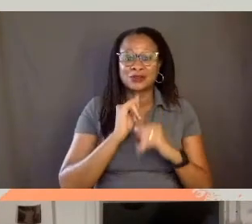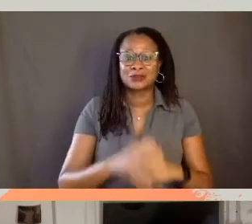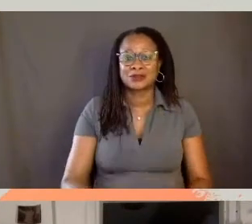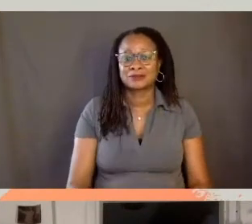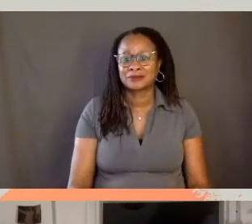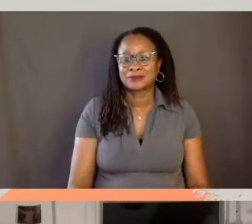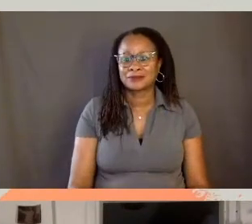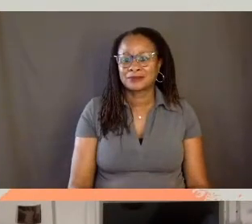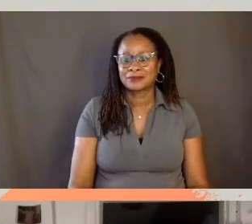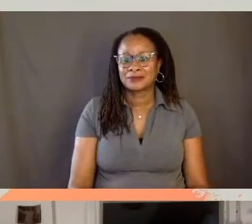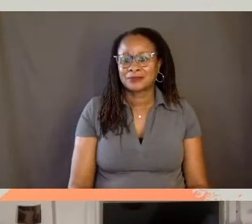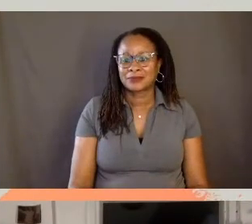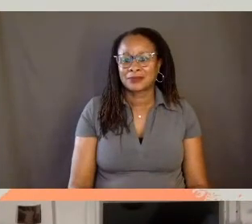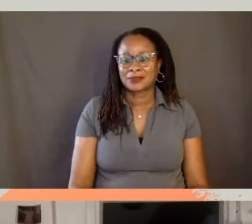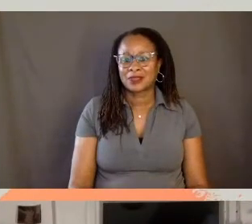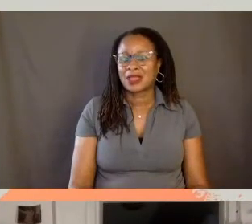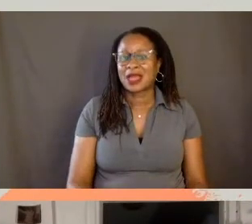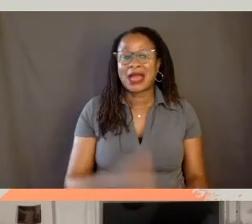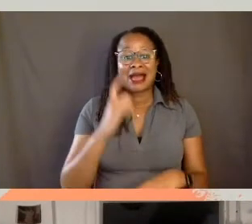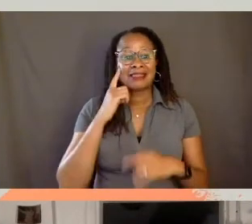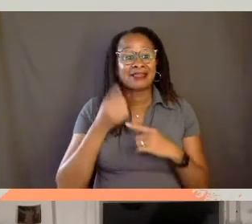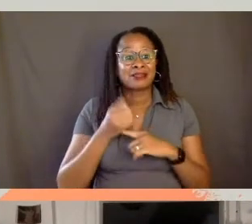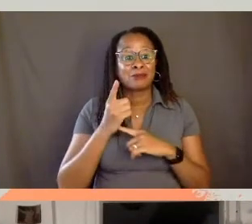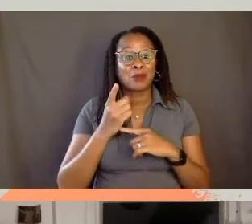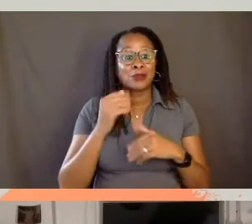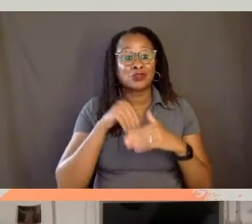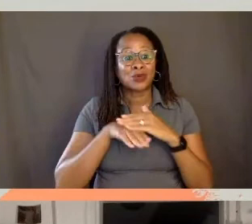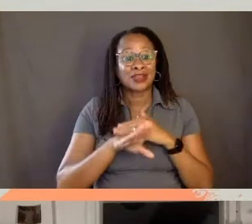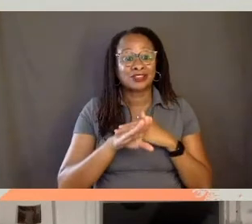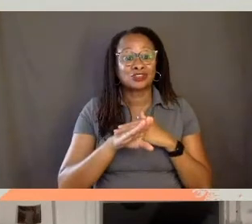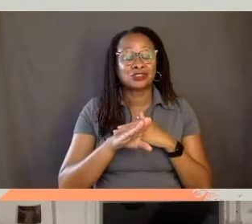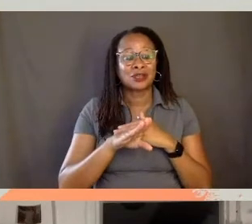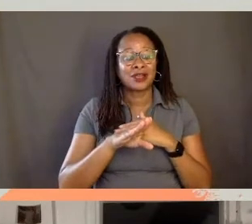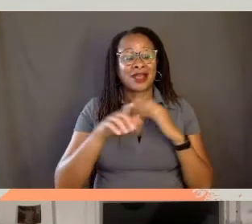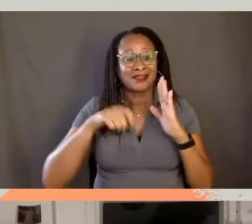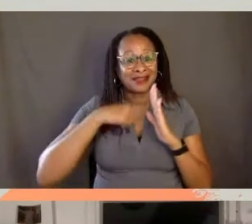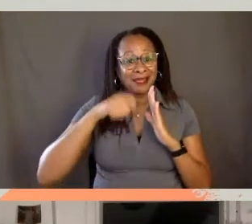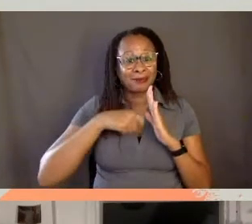I think that the moment you enter a camera into a space